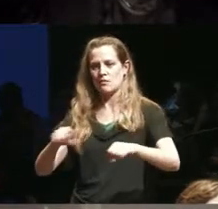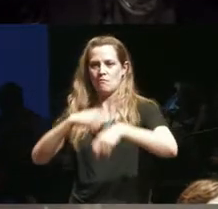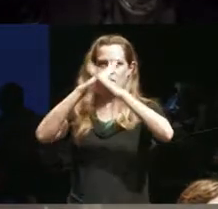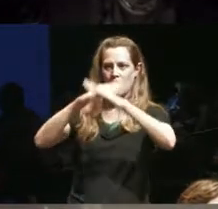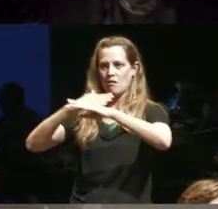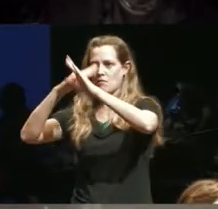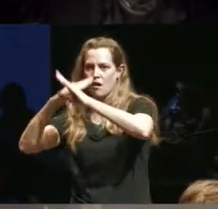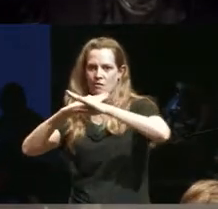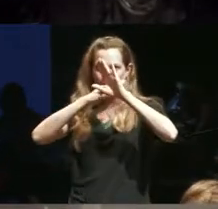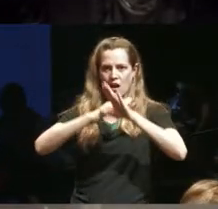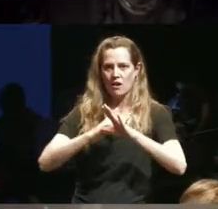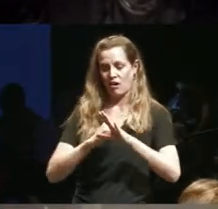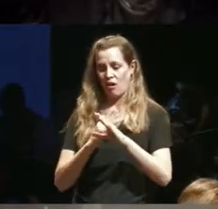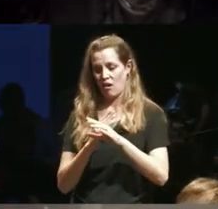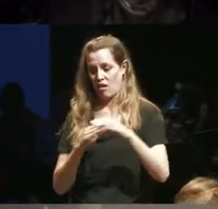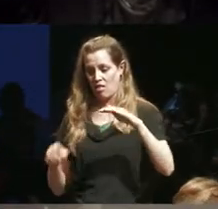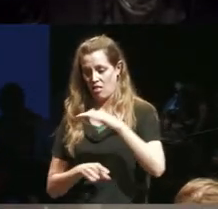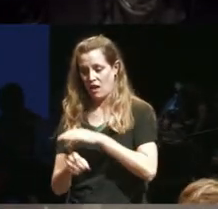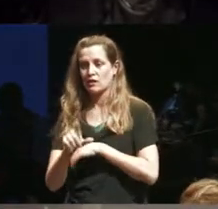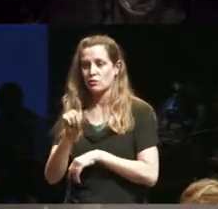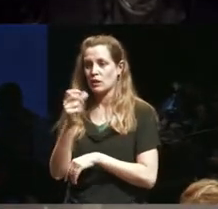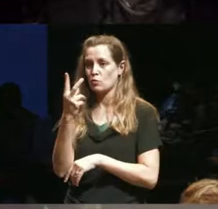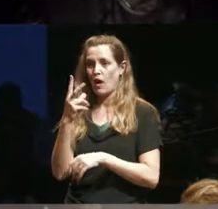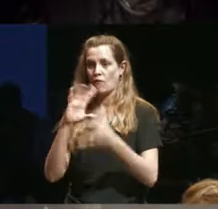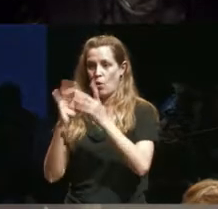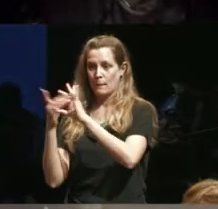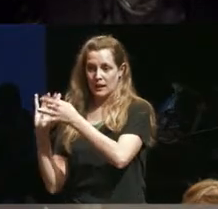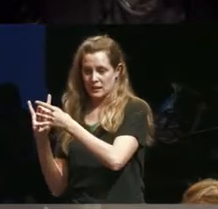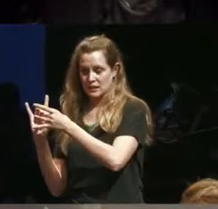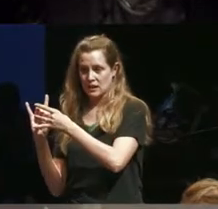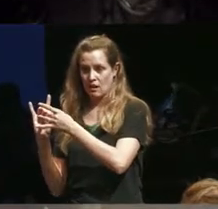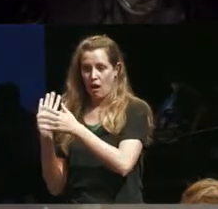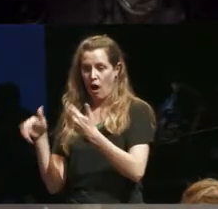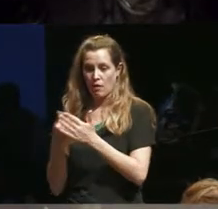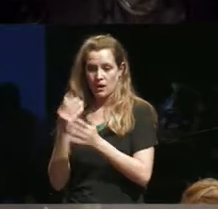underground system of London after the 2012 Olympics took all the money away